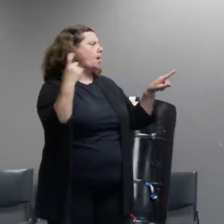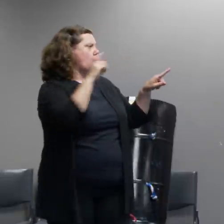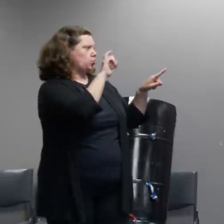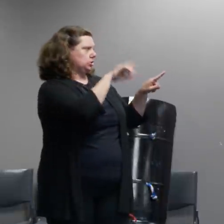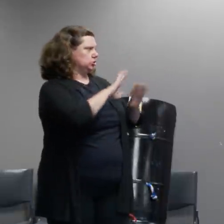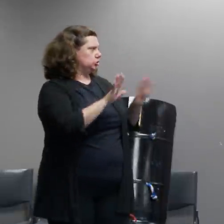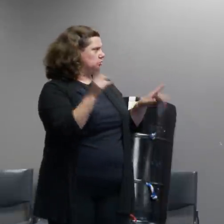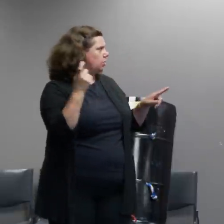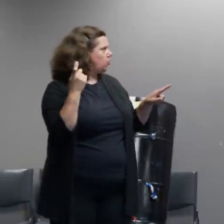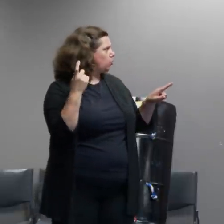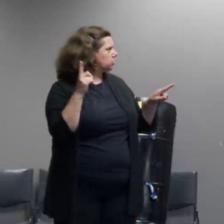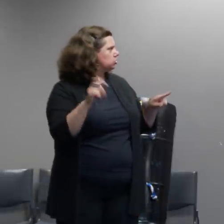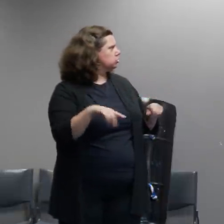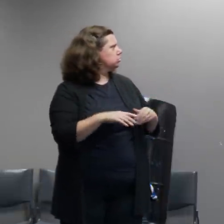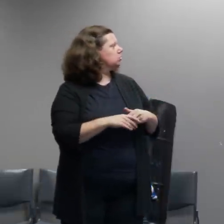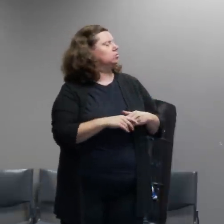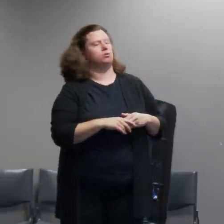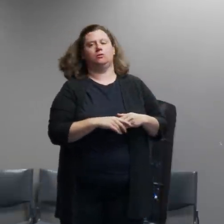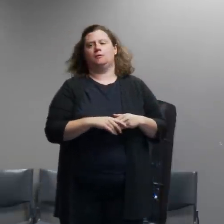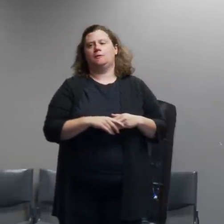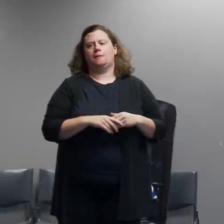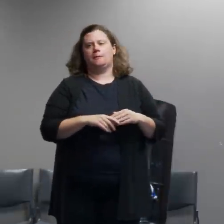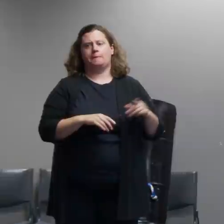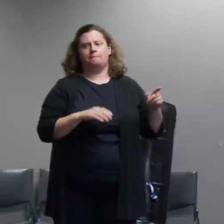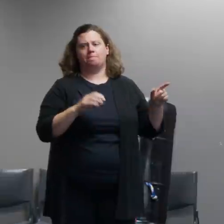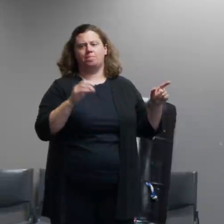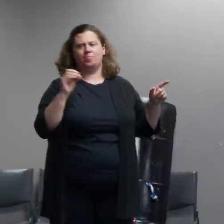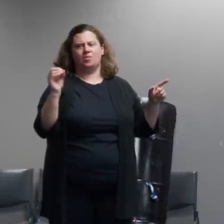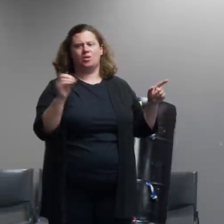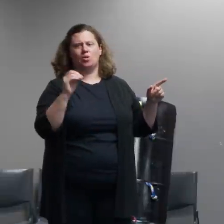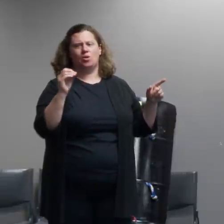from the oregonian and then we'll come back in-house